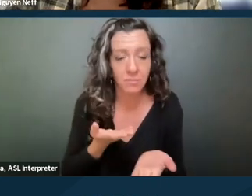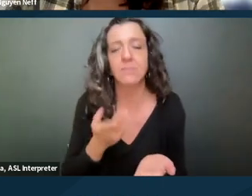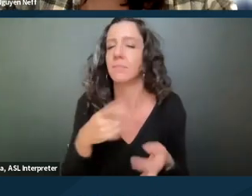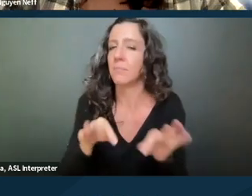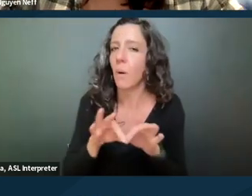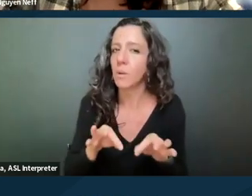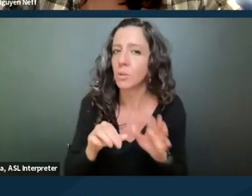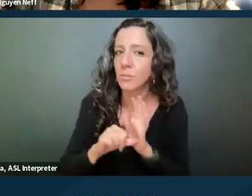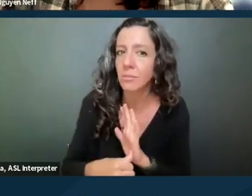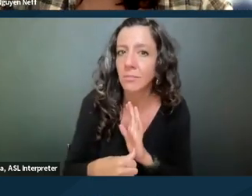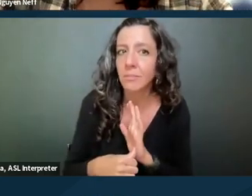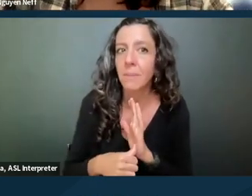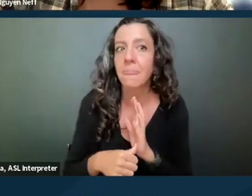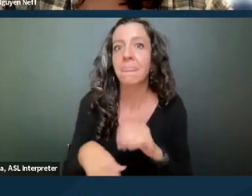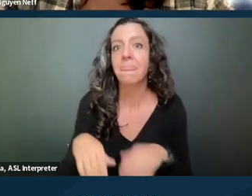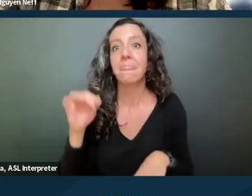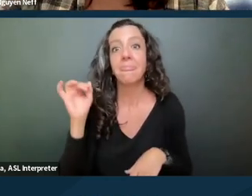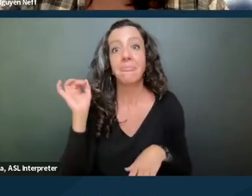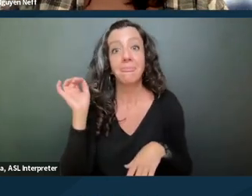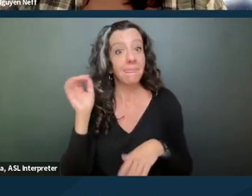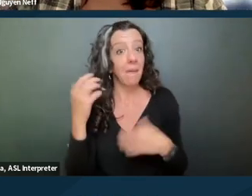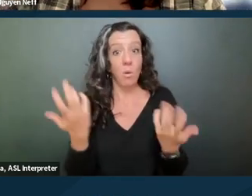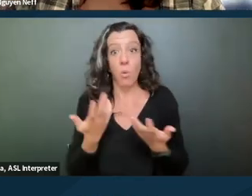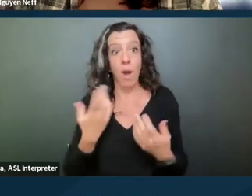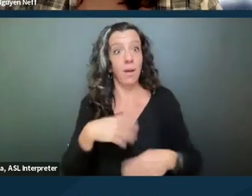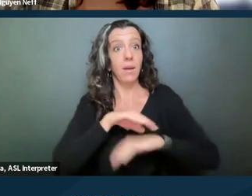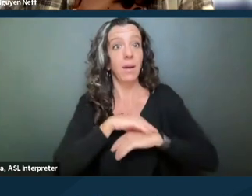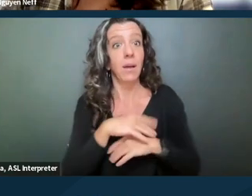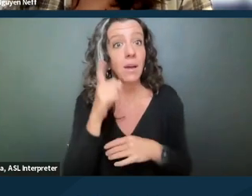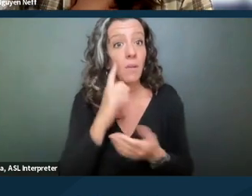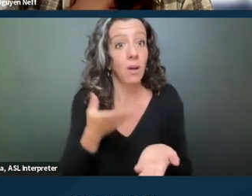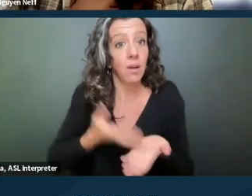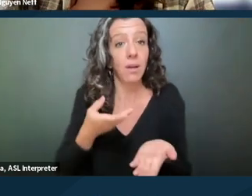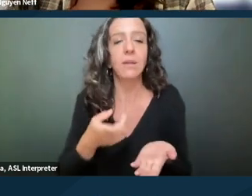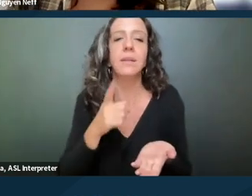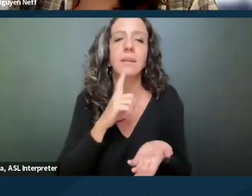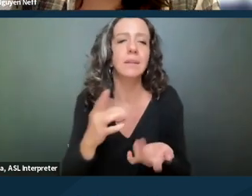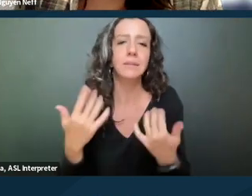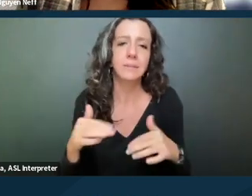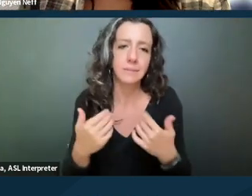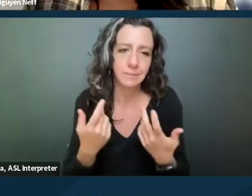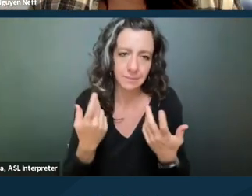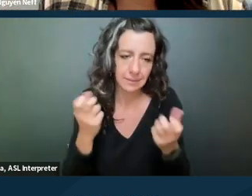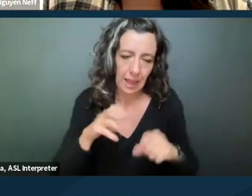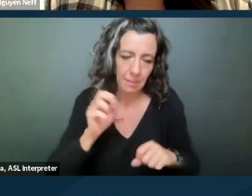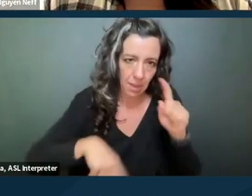is the bar for that is very, very low, especially under FEHA. It's a little bit higher under the Fair Housing Act,